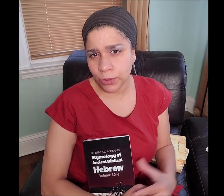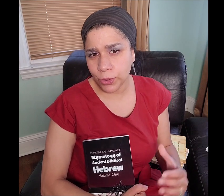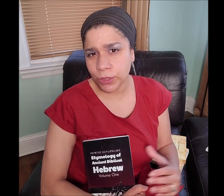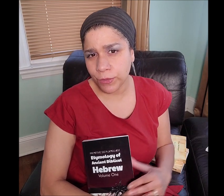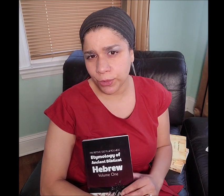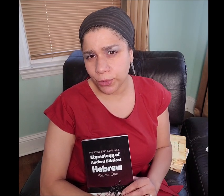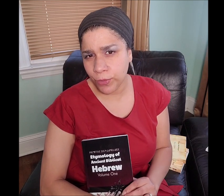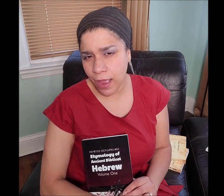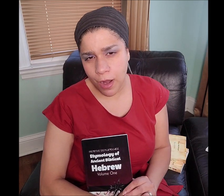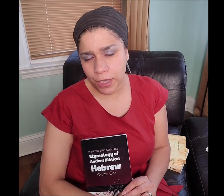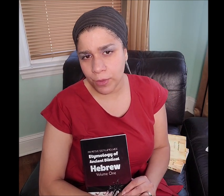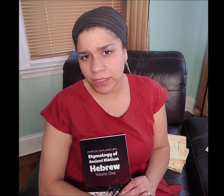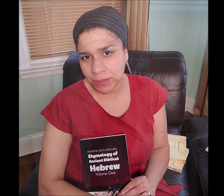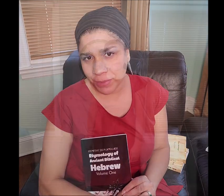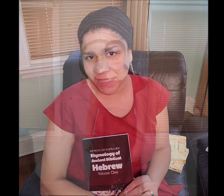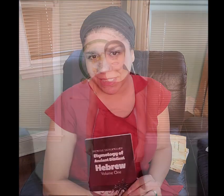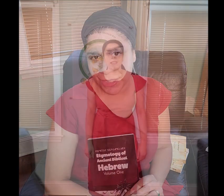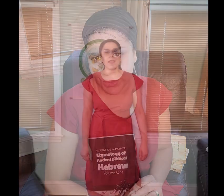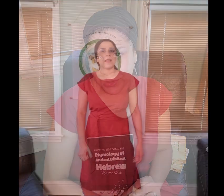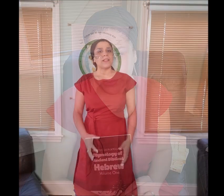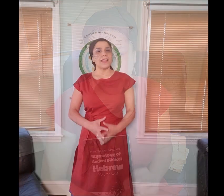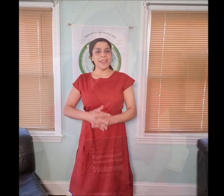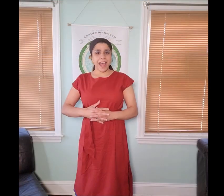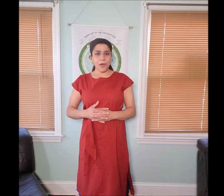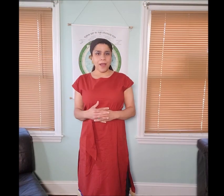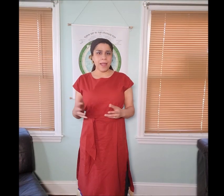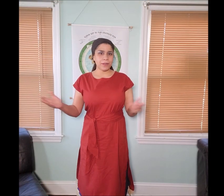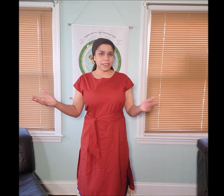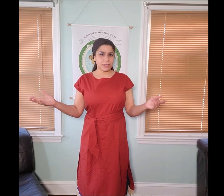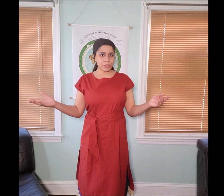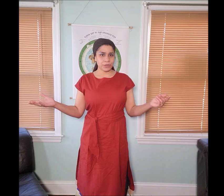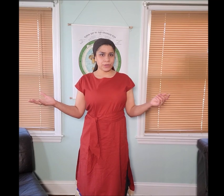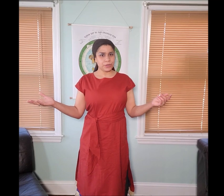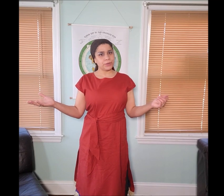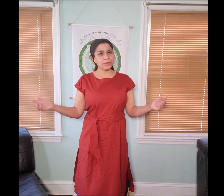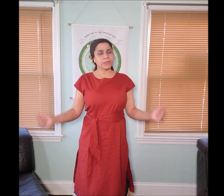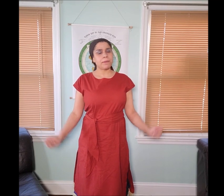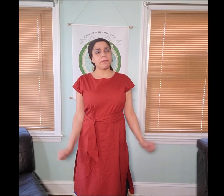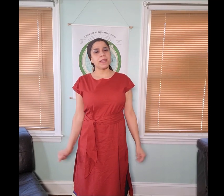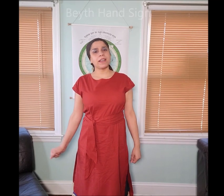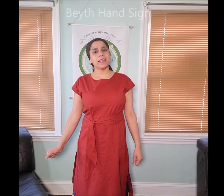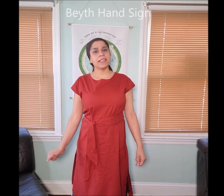so those of you who've already watched it, please stay tuned. Now I will introduce to you some Manakahthey 𐤌𐤍𐤇𐤕𐤉 hand signs.